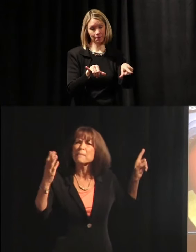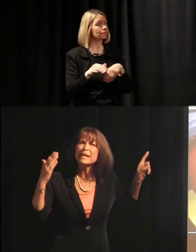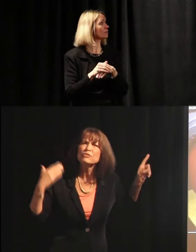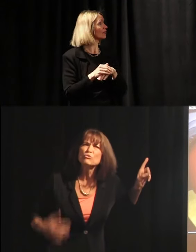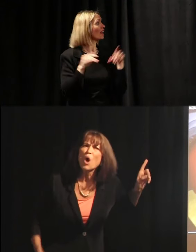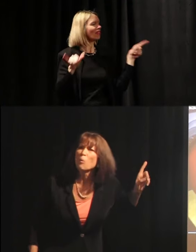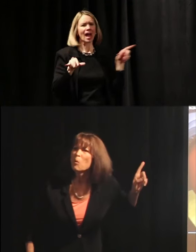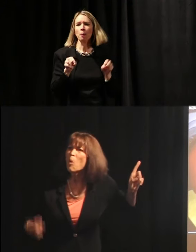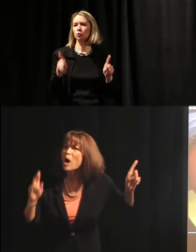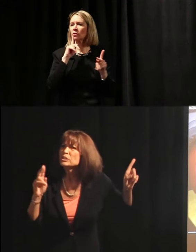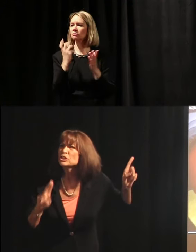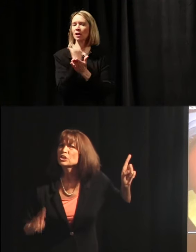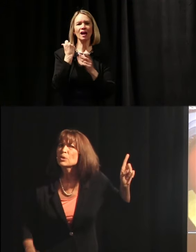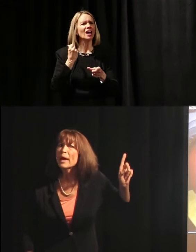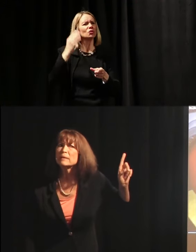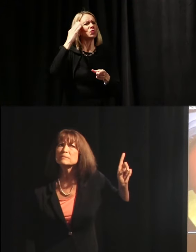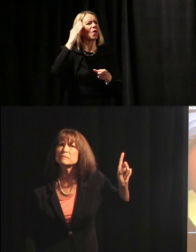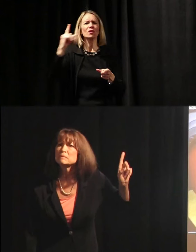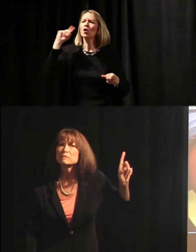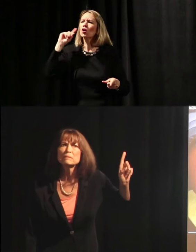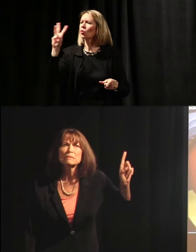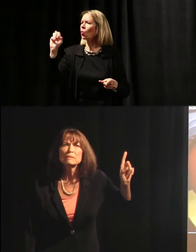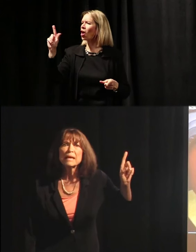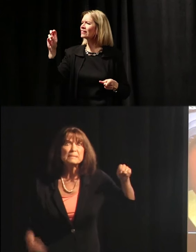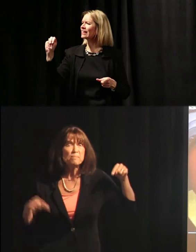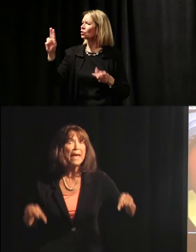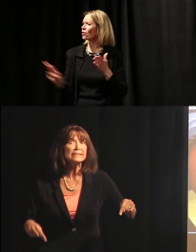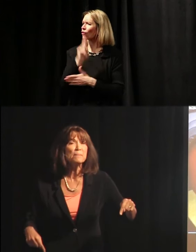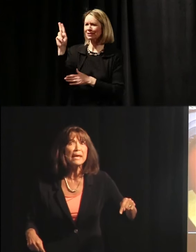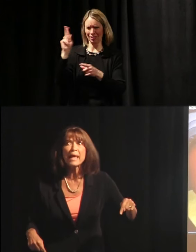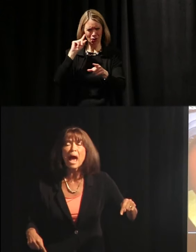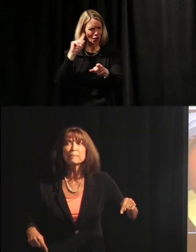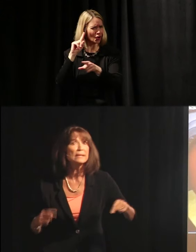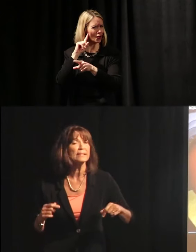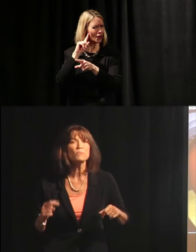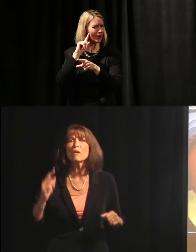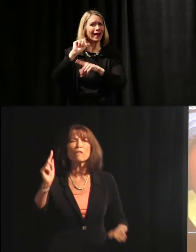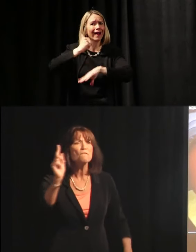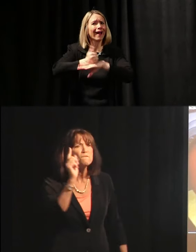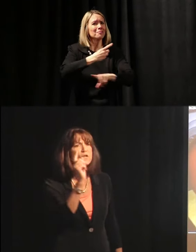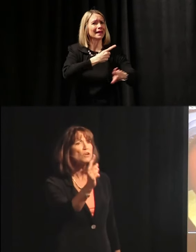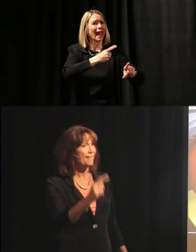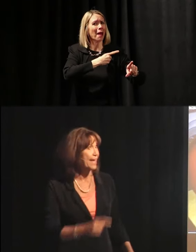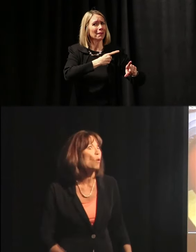how many of you know what Walden U is? It's based in Minneapolis. It's one of the first –